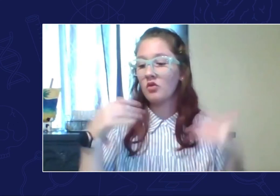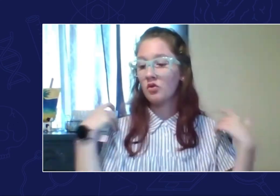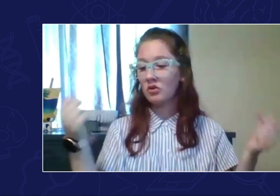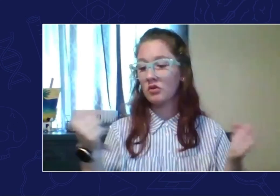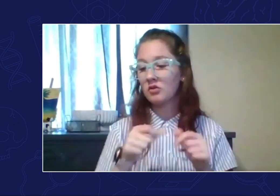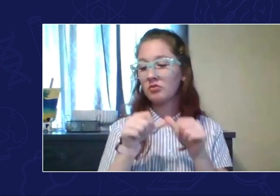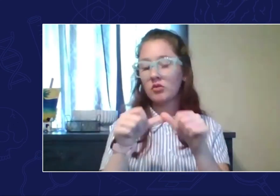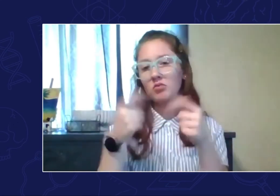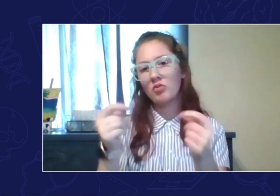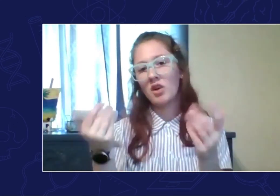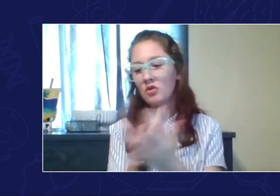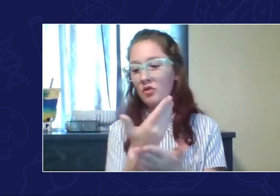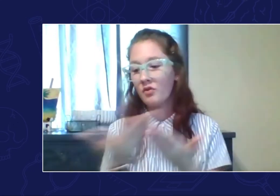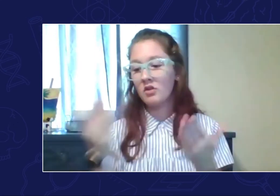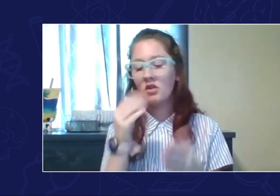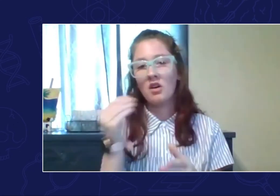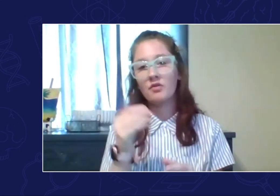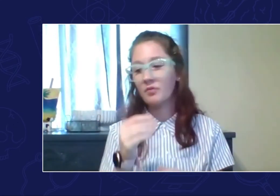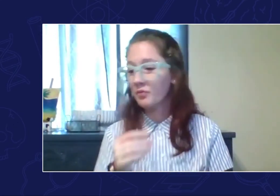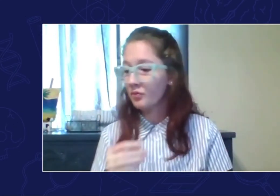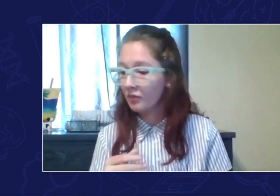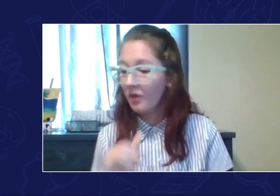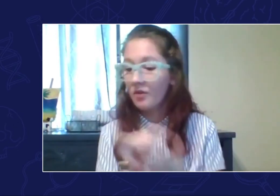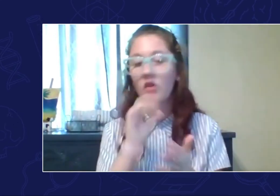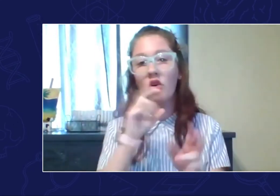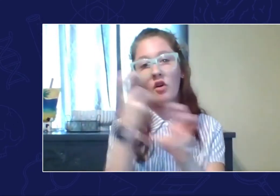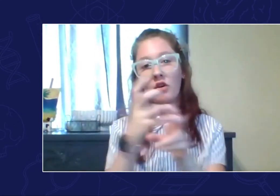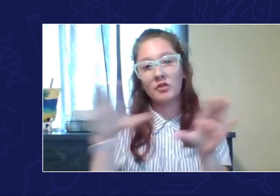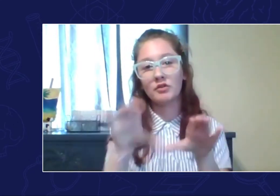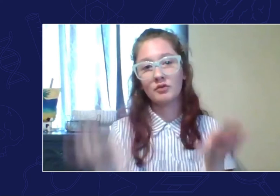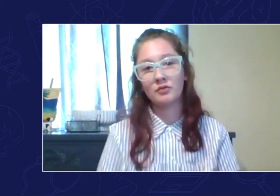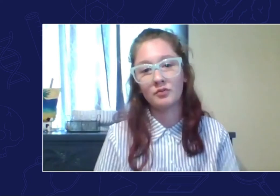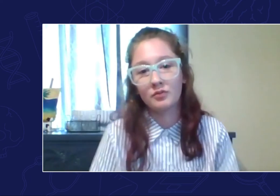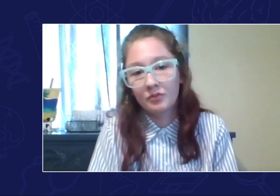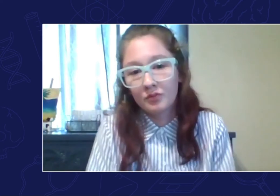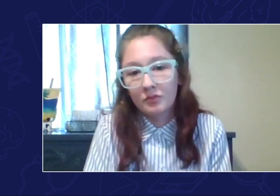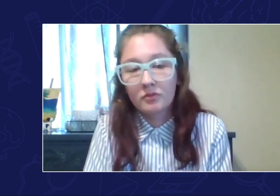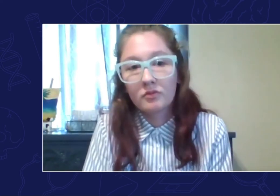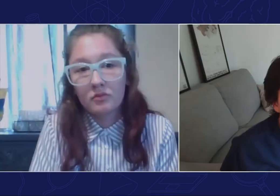the courage to keep trying new things that are difficult to do?